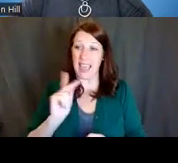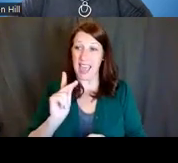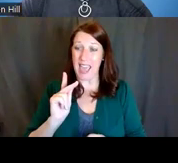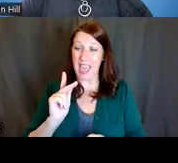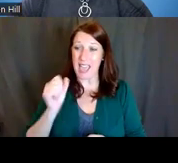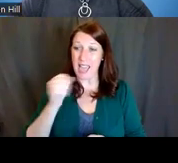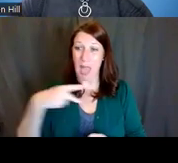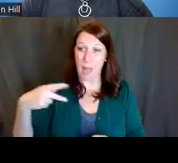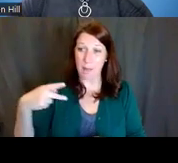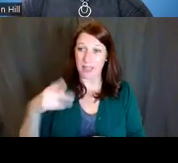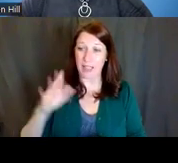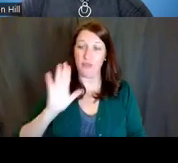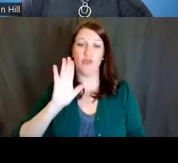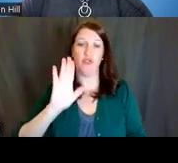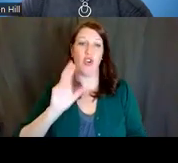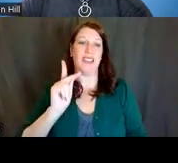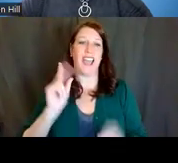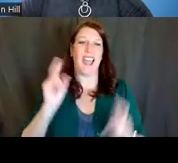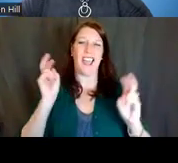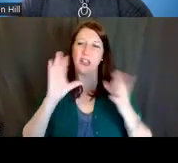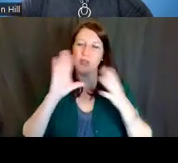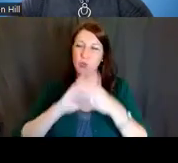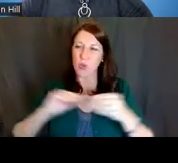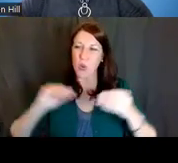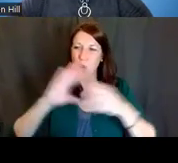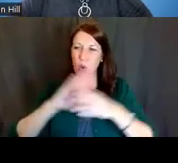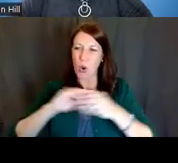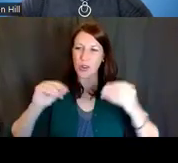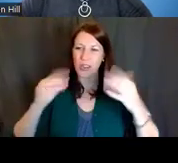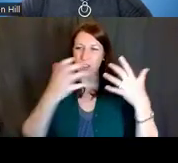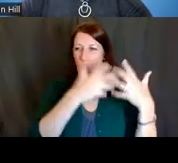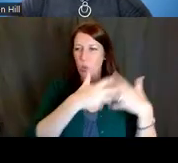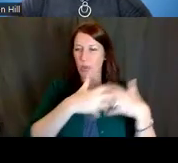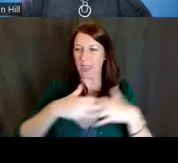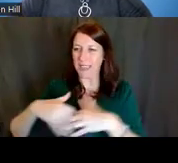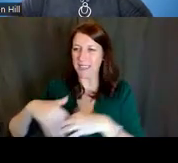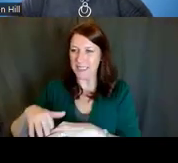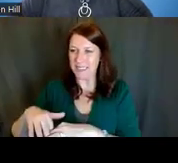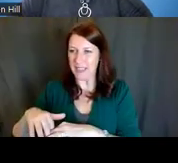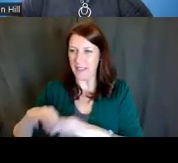your K story, is a cohesive one, one that hangs together.